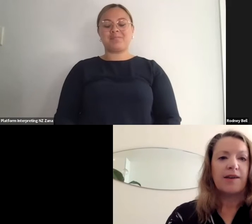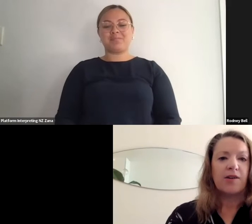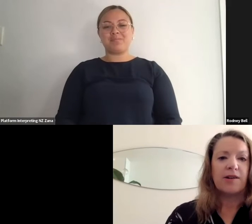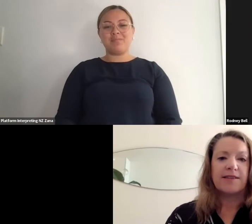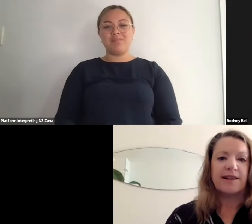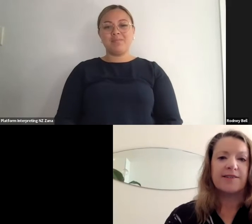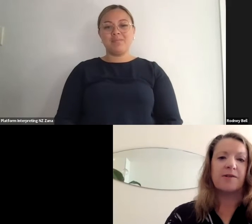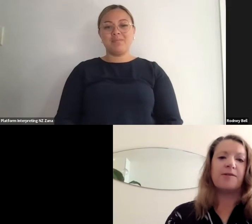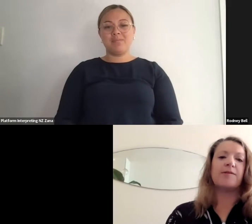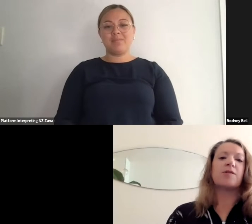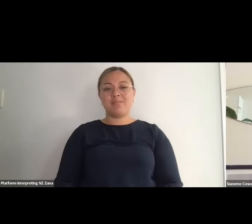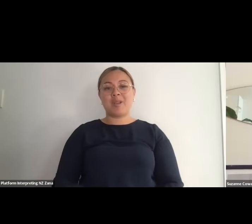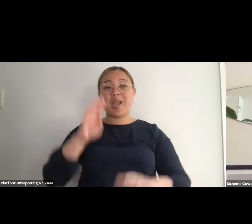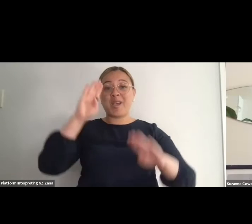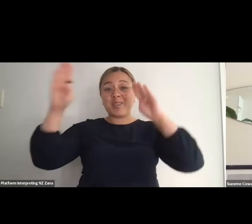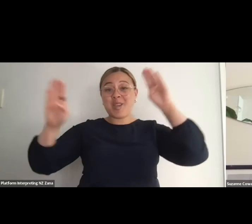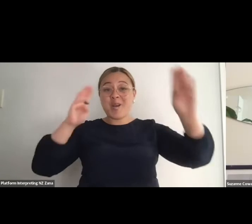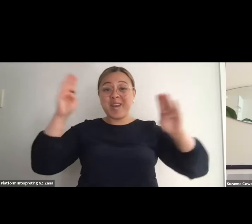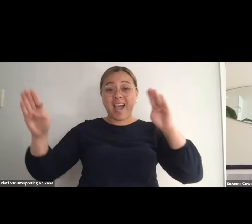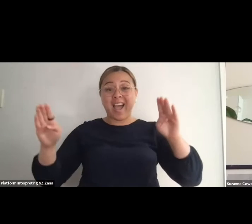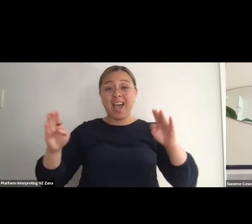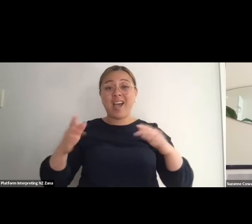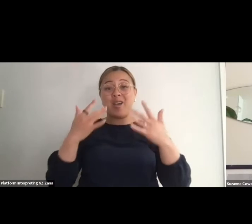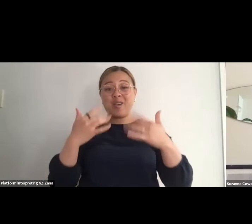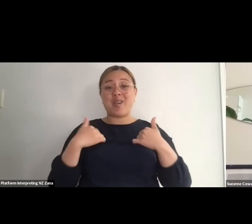Kia ora tātou, kō Suzanne Cowan ahau.